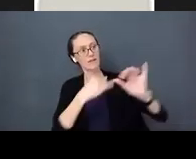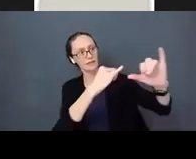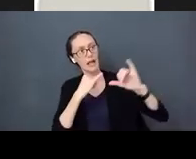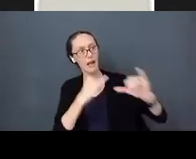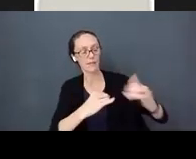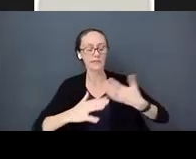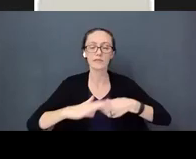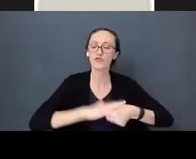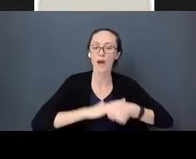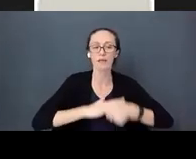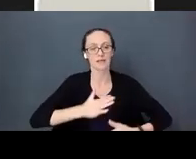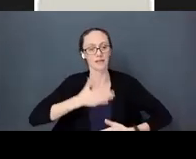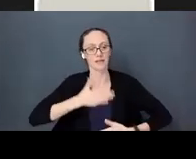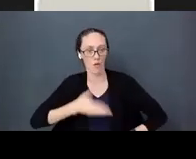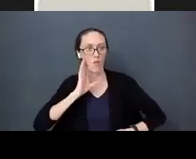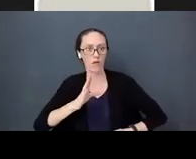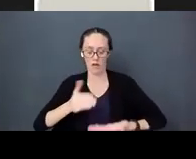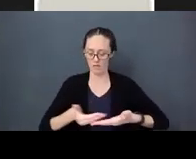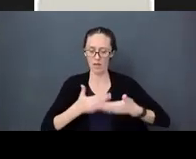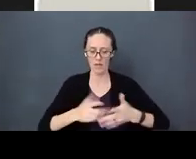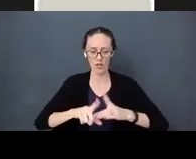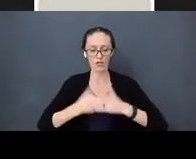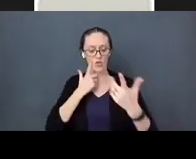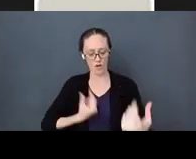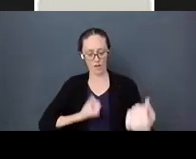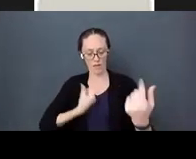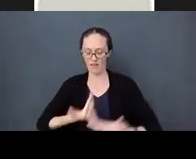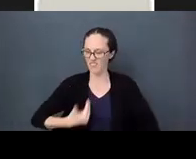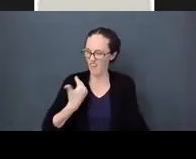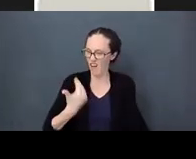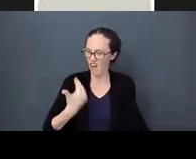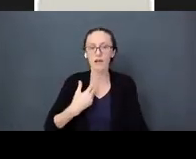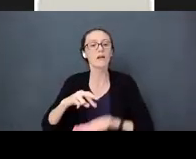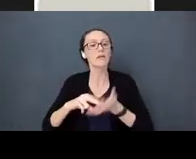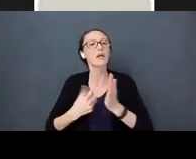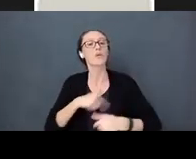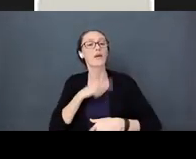Babies begin to empathize early on. We need to empathize with them. Often even though babies